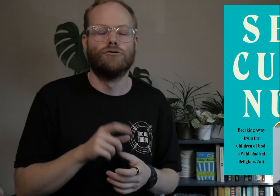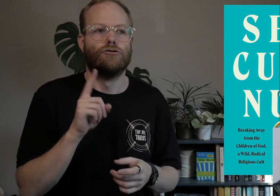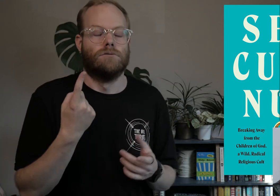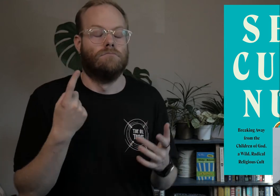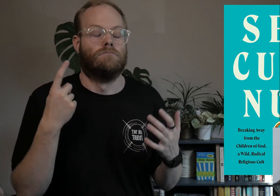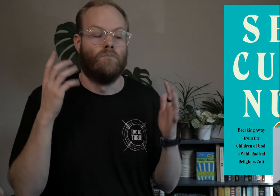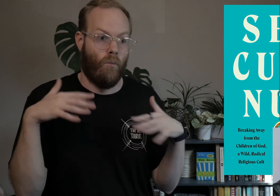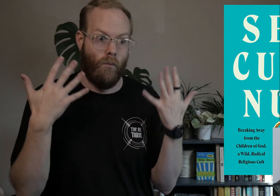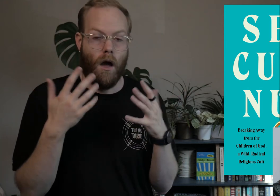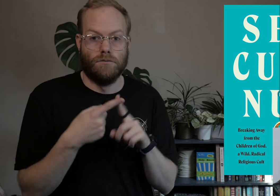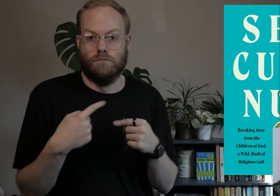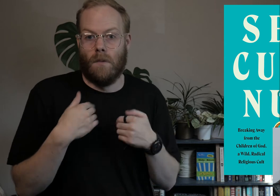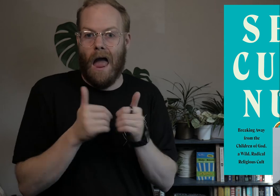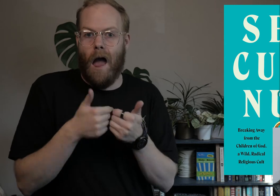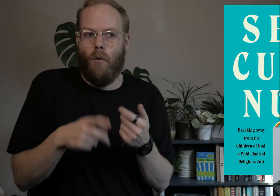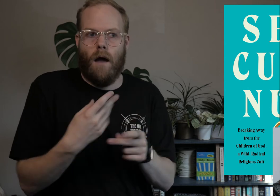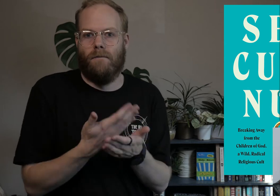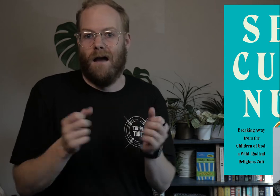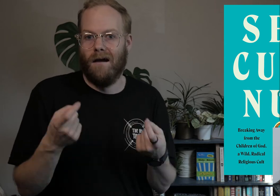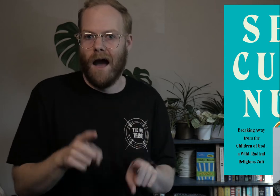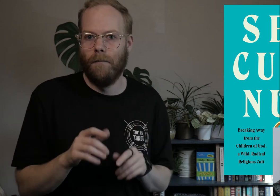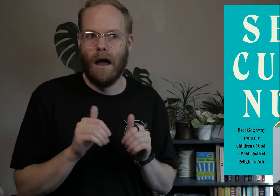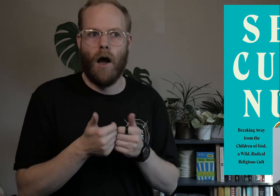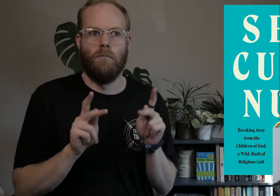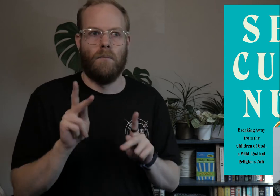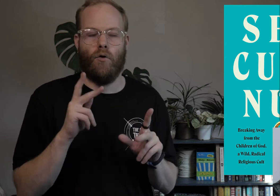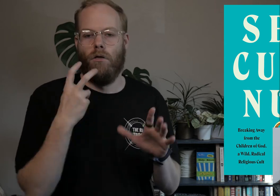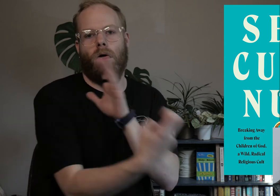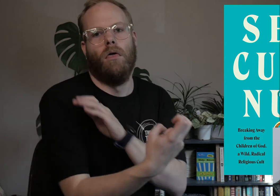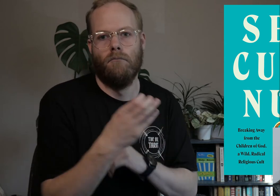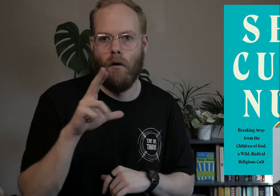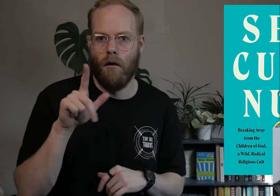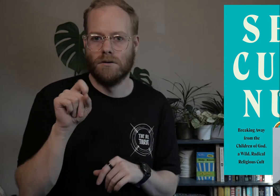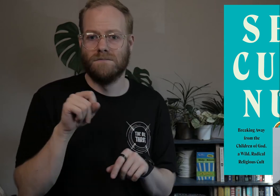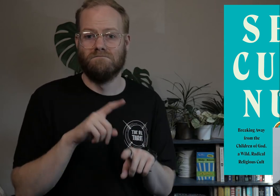It’s just wild to me how this kind of thing can happen, how people get sucked into cults,